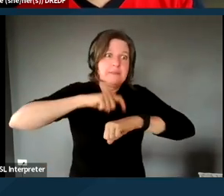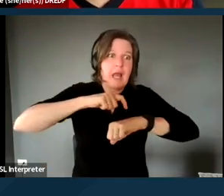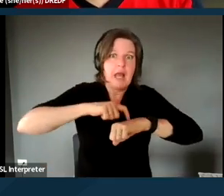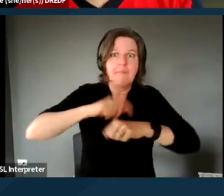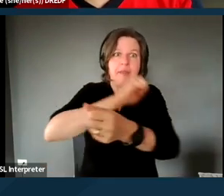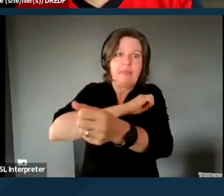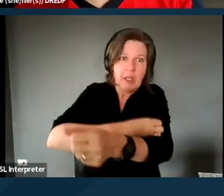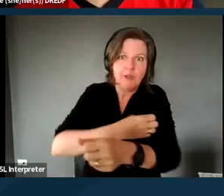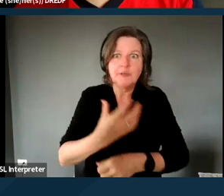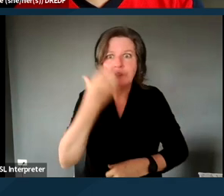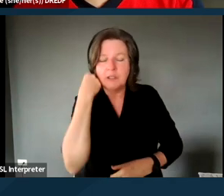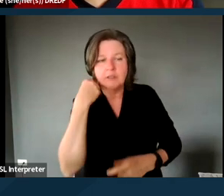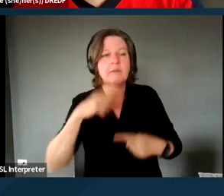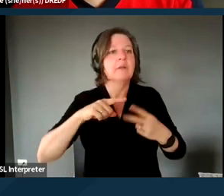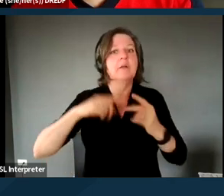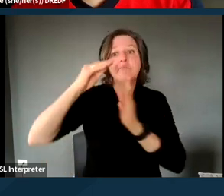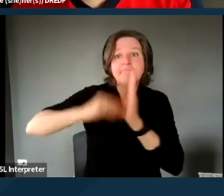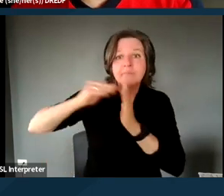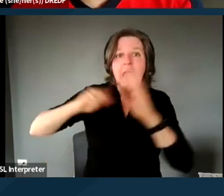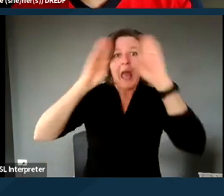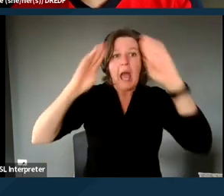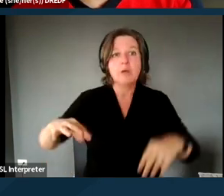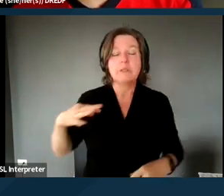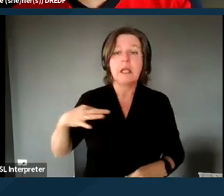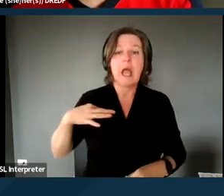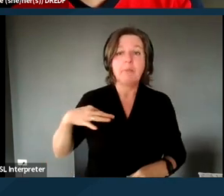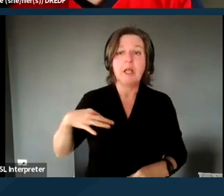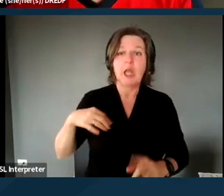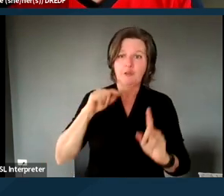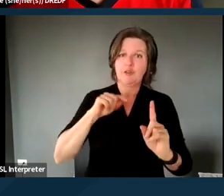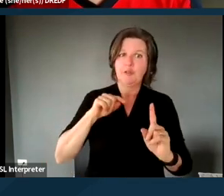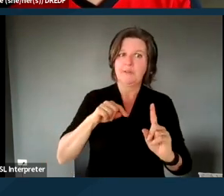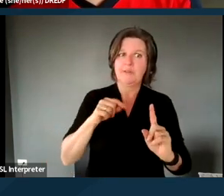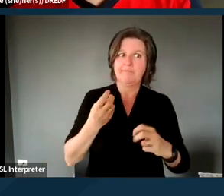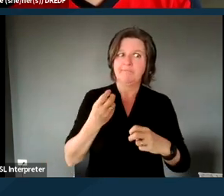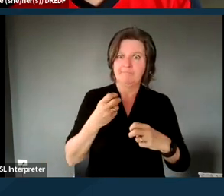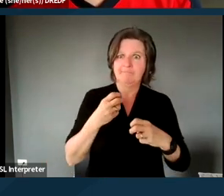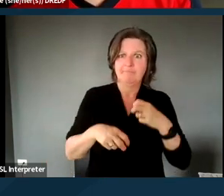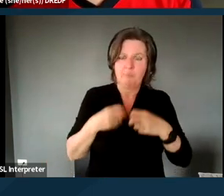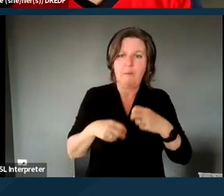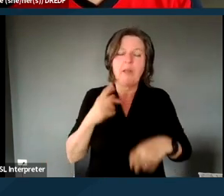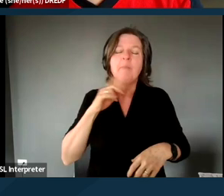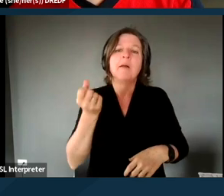which can be a problem, including for people who are English learners